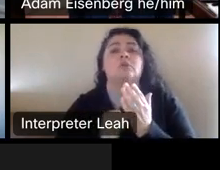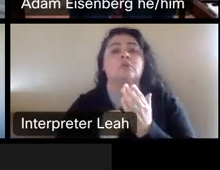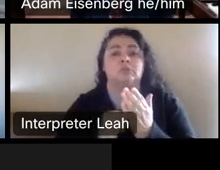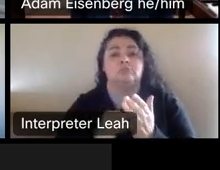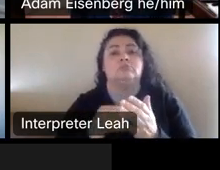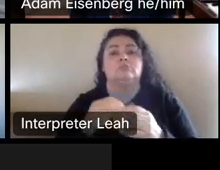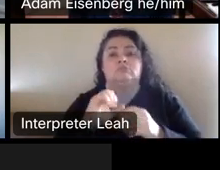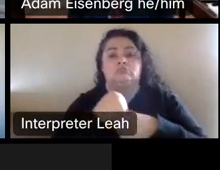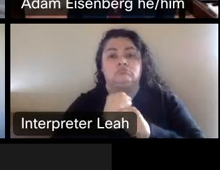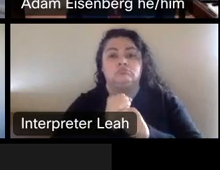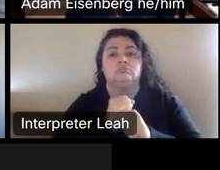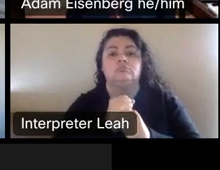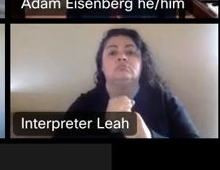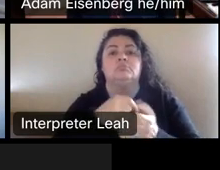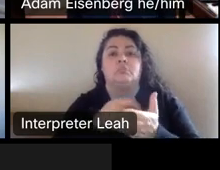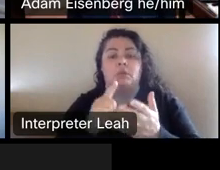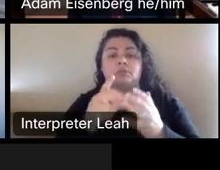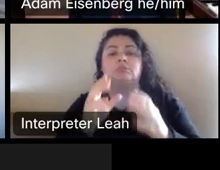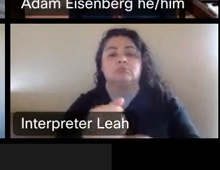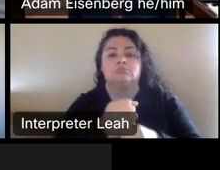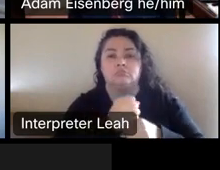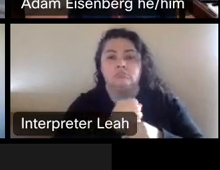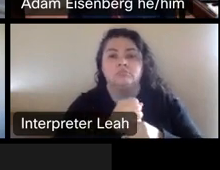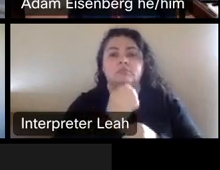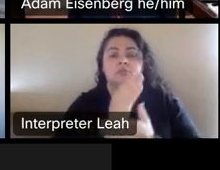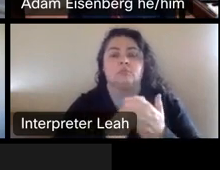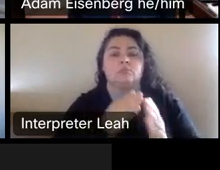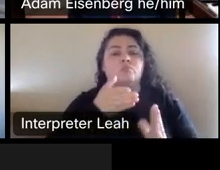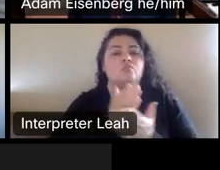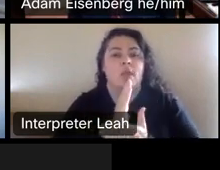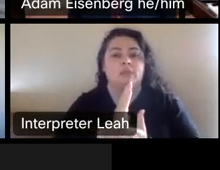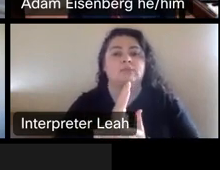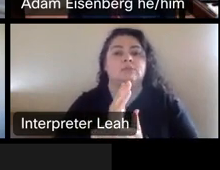Certain rights may be retained by the artist unless otherwise wave or transferred.